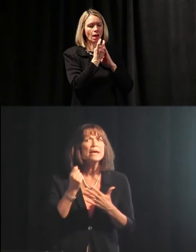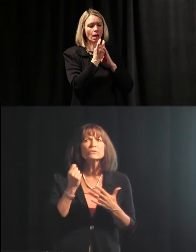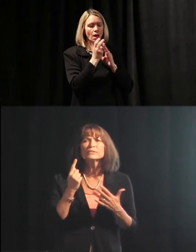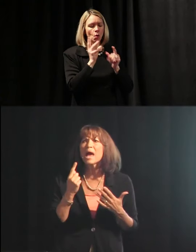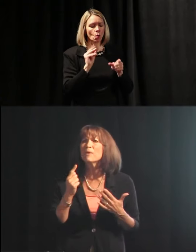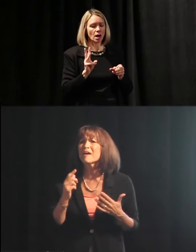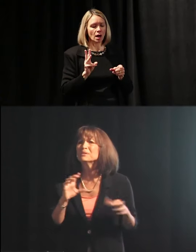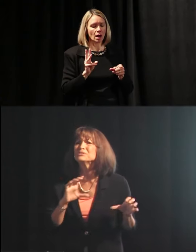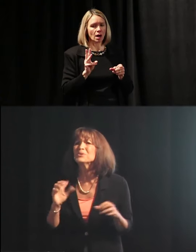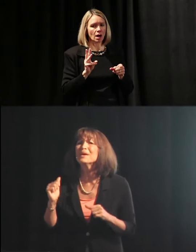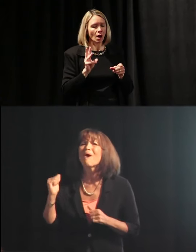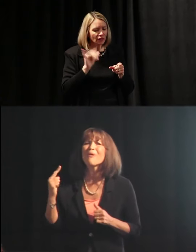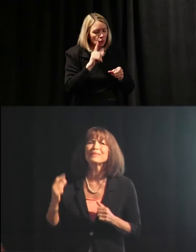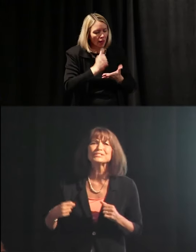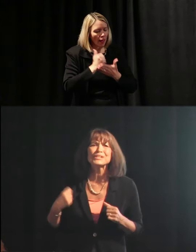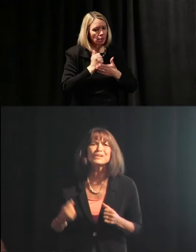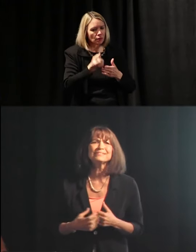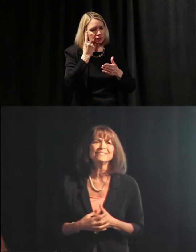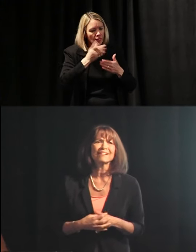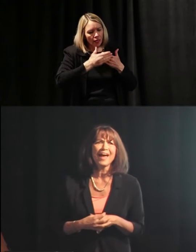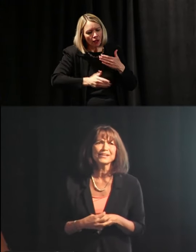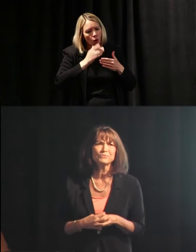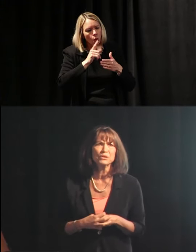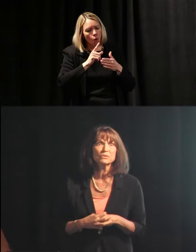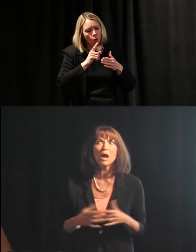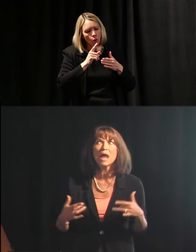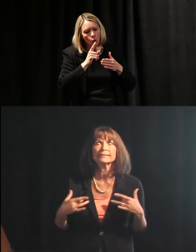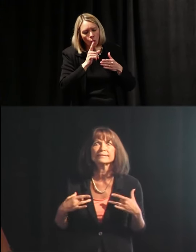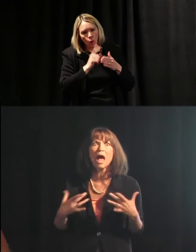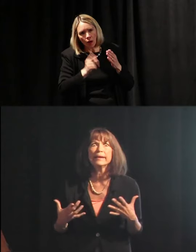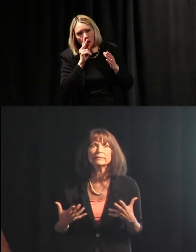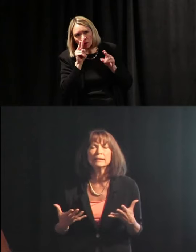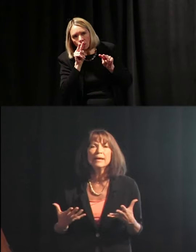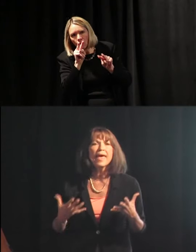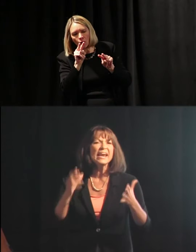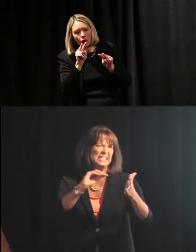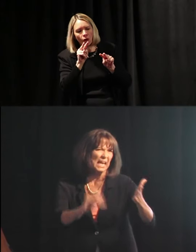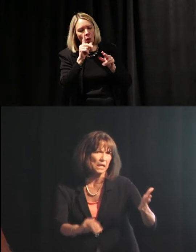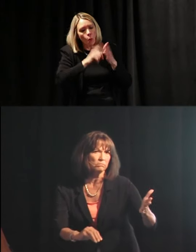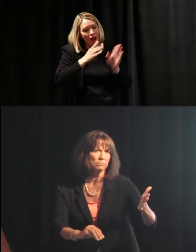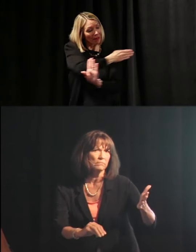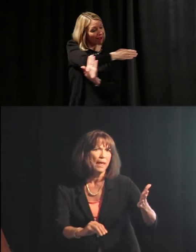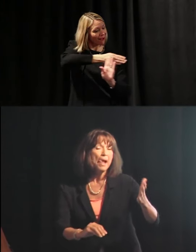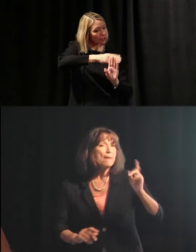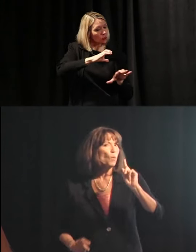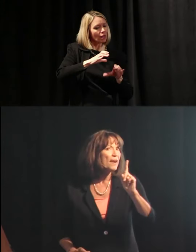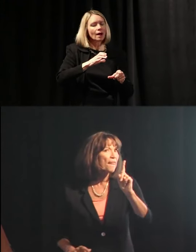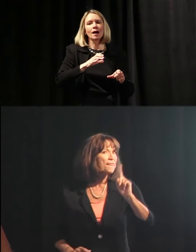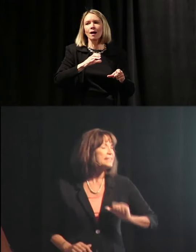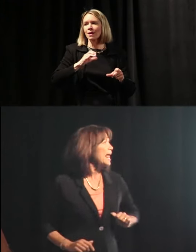what I've been doing all these years in the classroom. So I got excited. And I did it. But one of the things